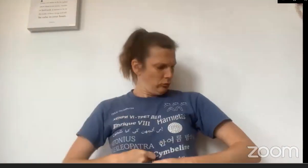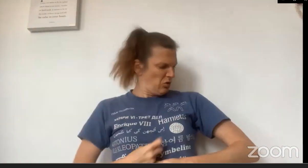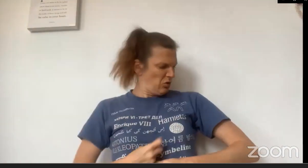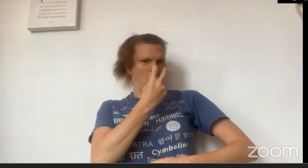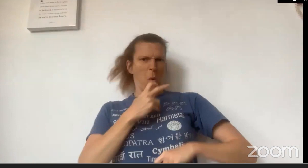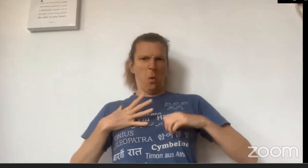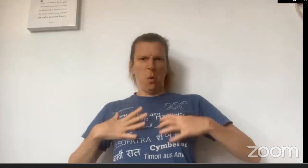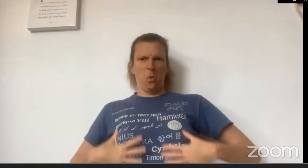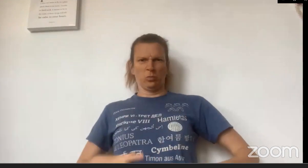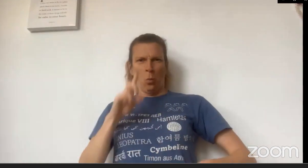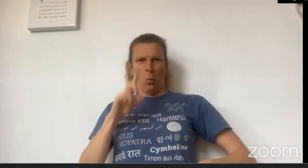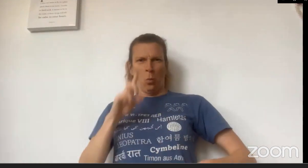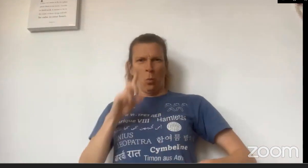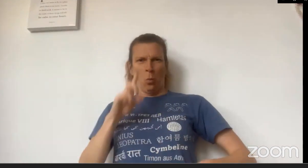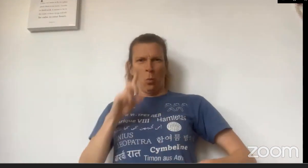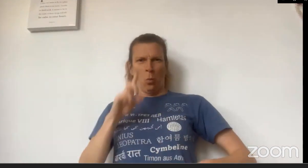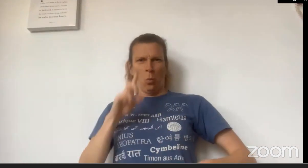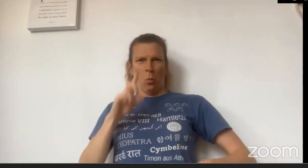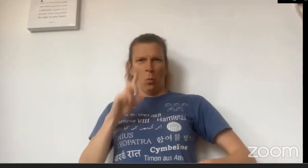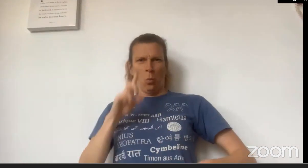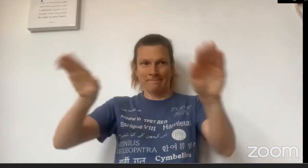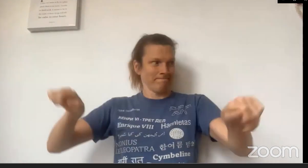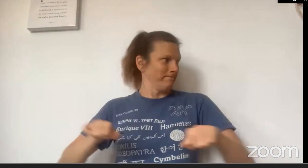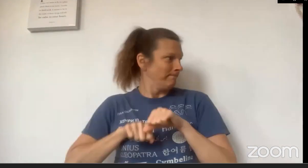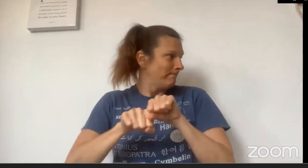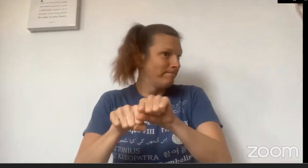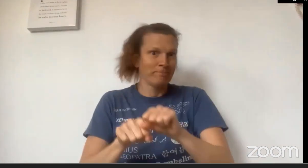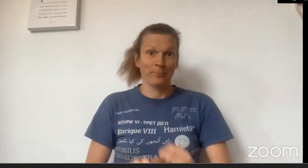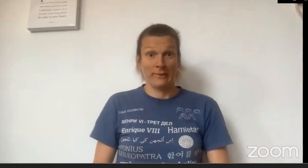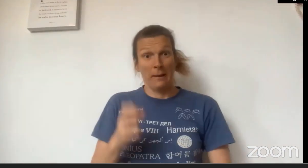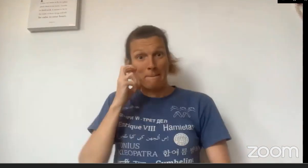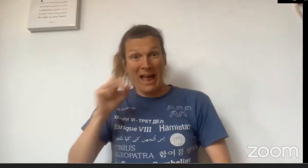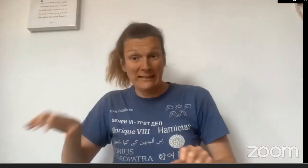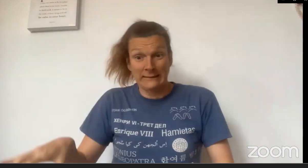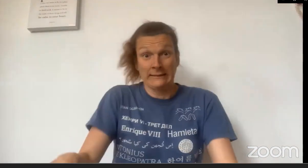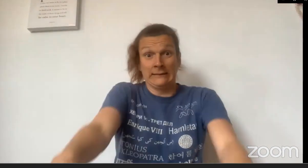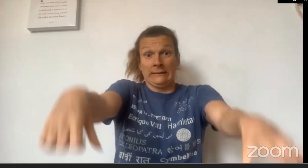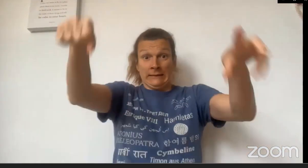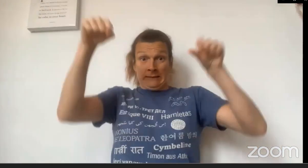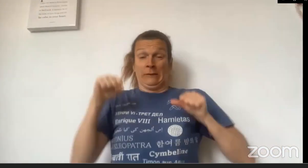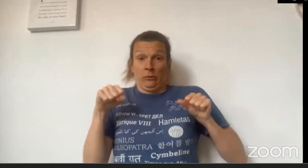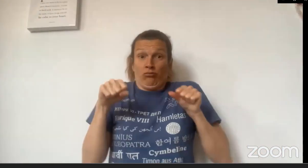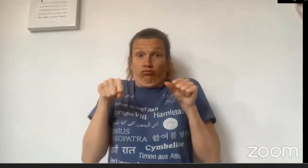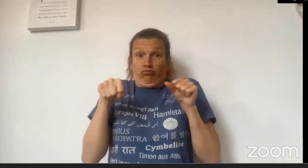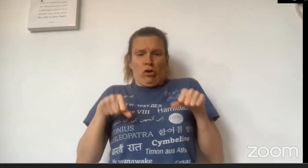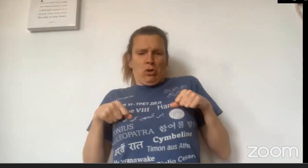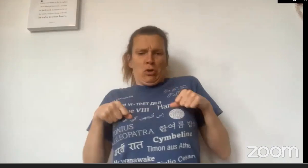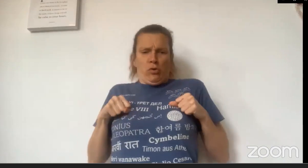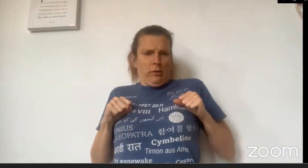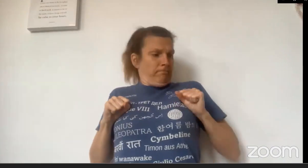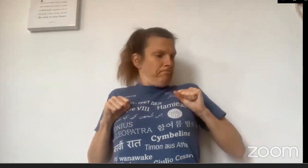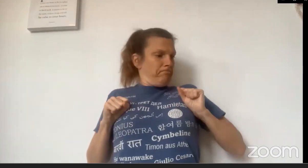nightdresses. To pretend to be Grandma, he sat in the bed, he got himself